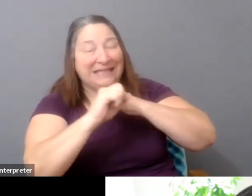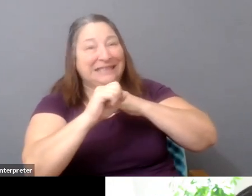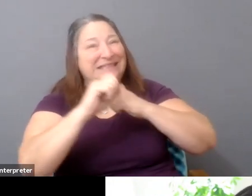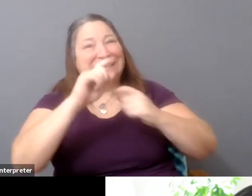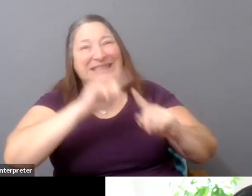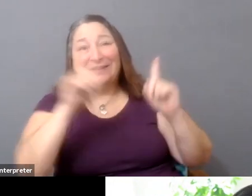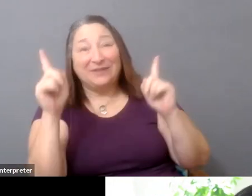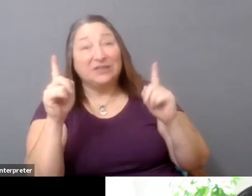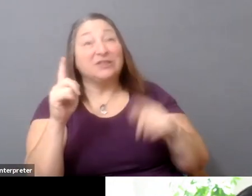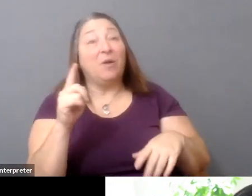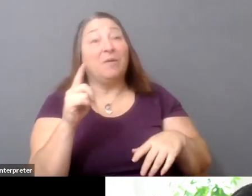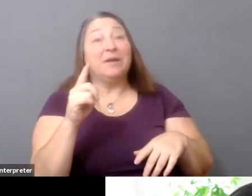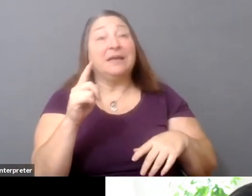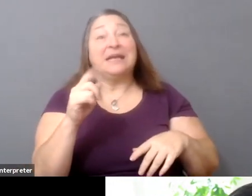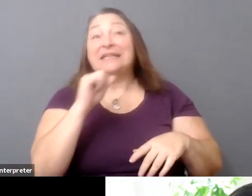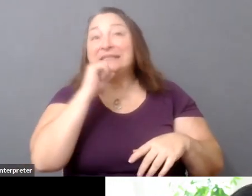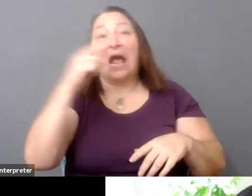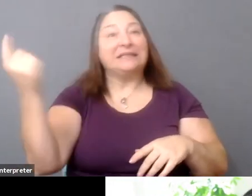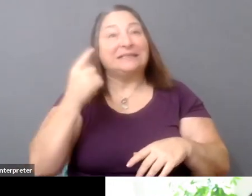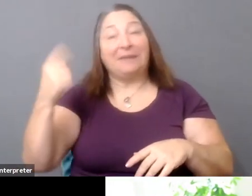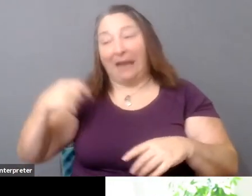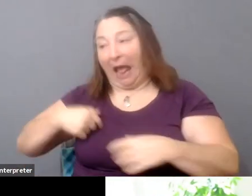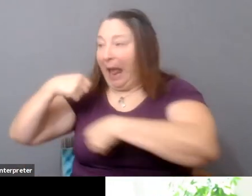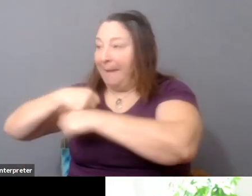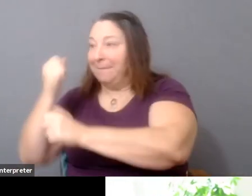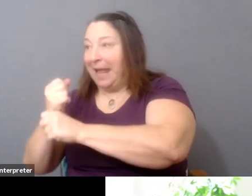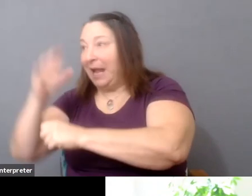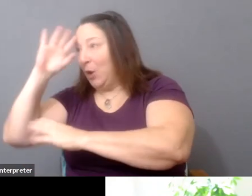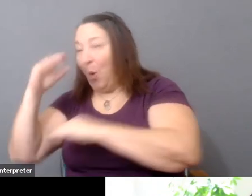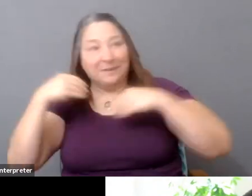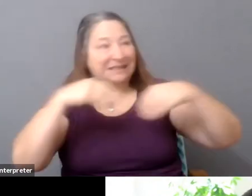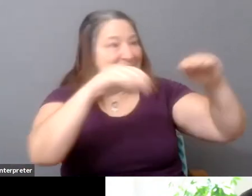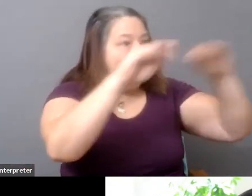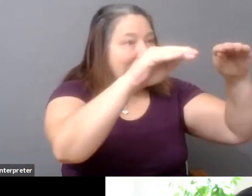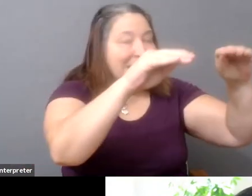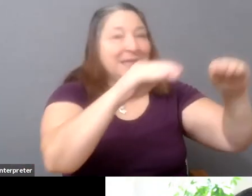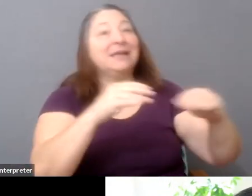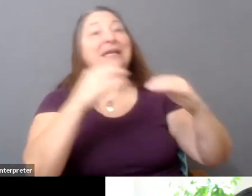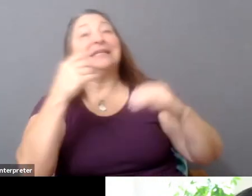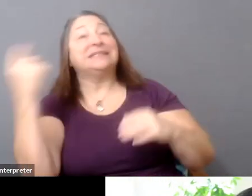from something that comes downstream to something that comes upstream. Now, I'm not at all suggesting--